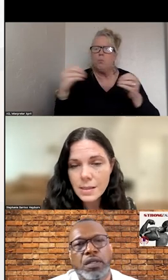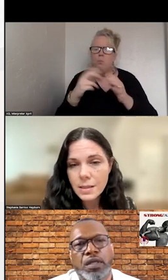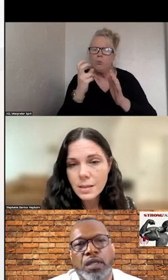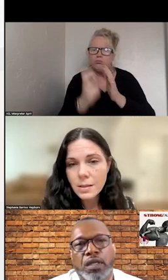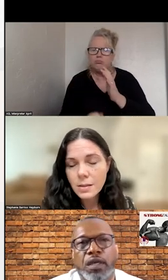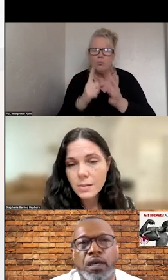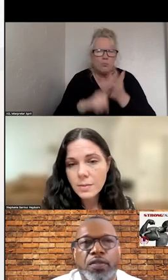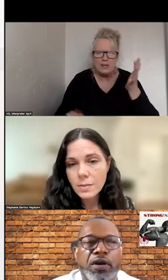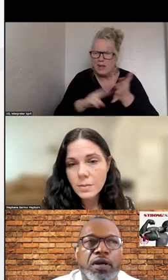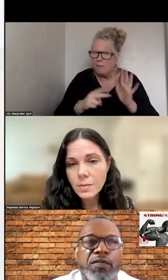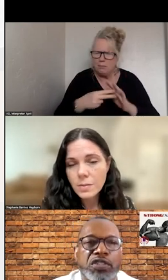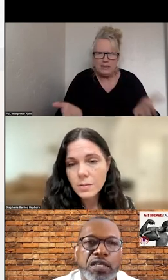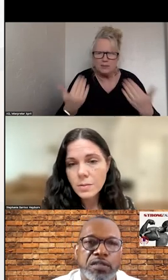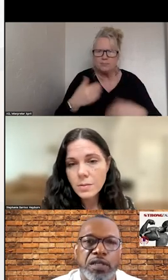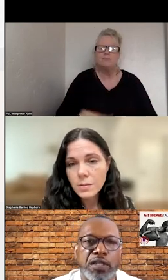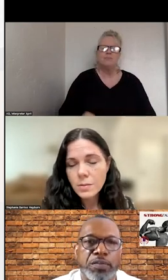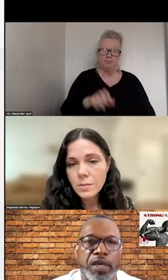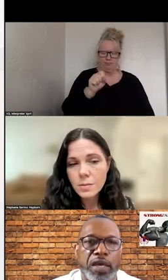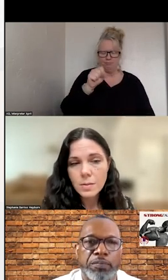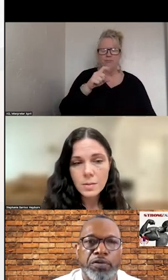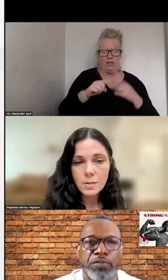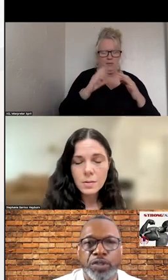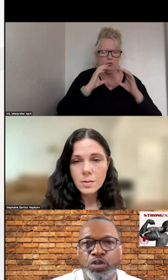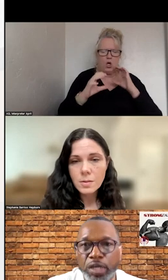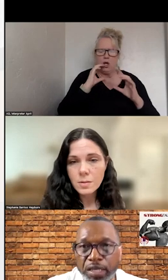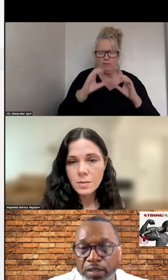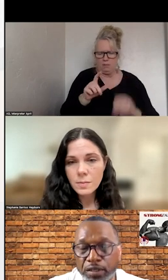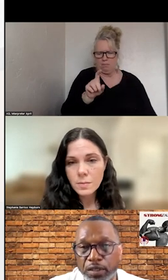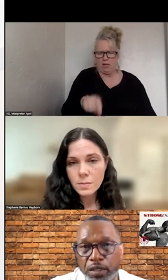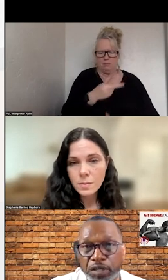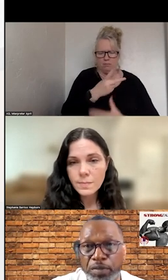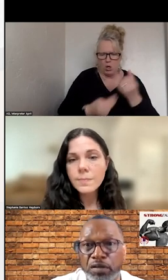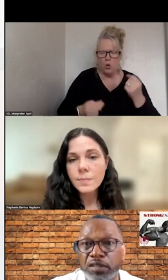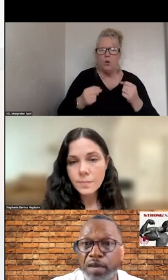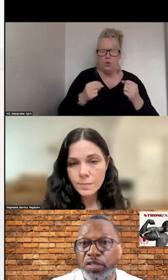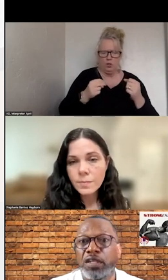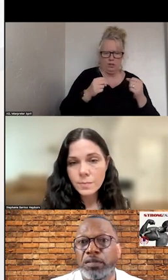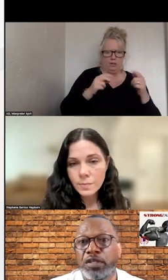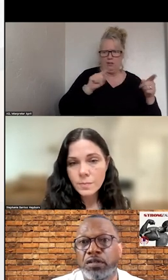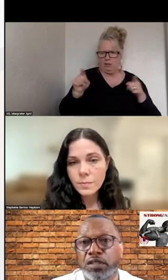: THERE ARE CONVERSATION THAT NEED TO BE HAD WITHIN COMMUNITIES